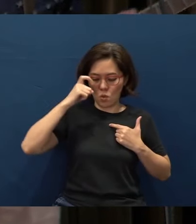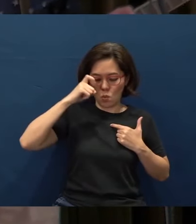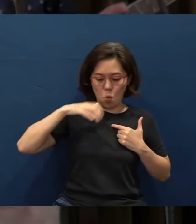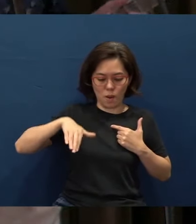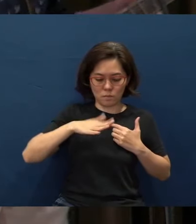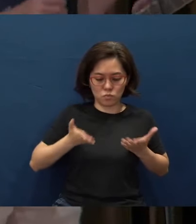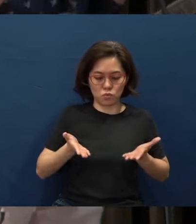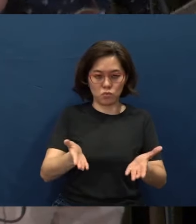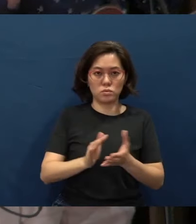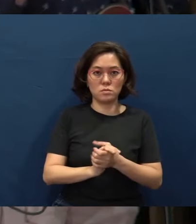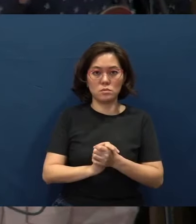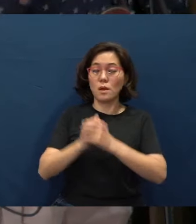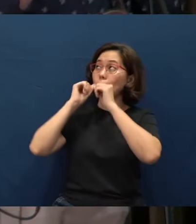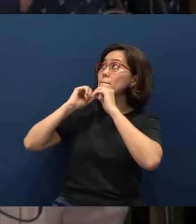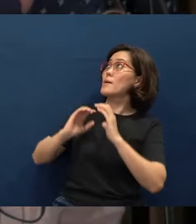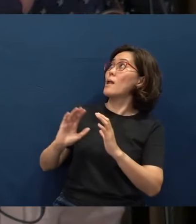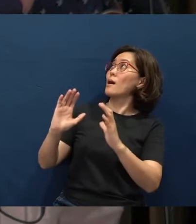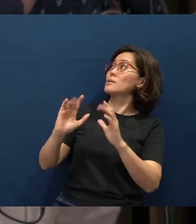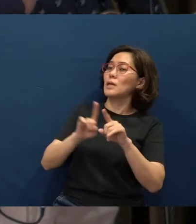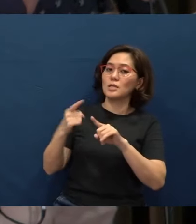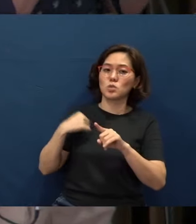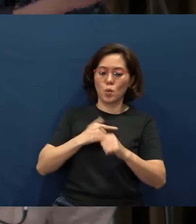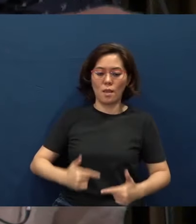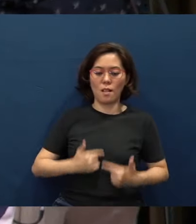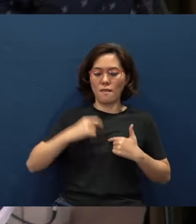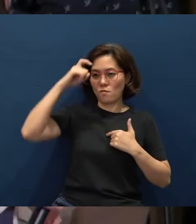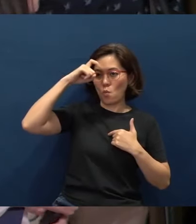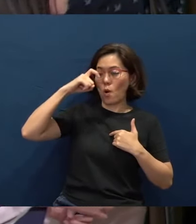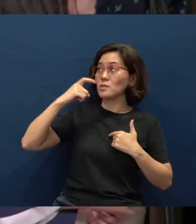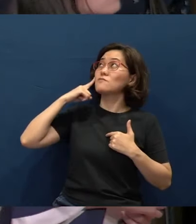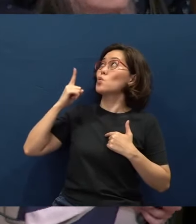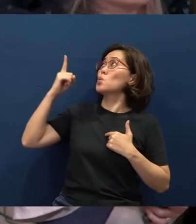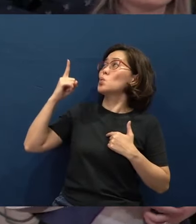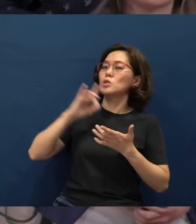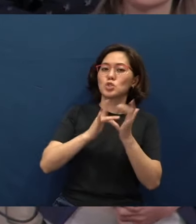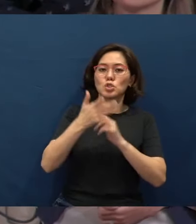and be blessed as we live wisely for You. In Jesus’ name. Amen.